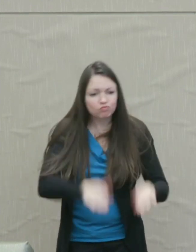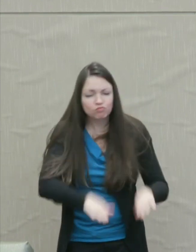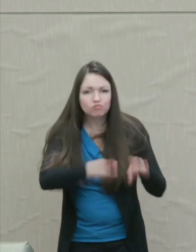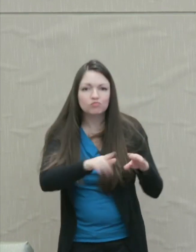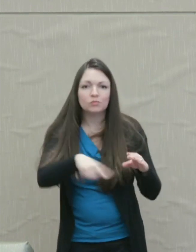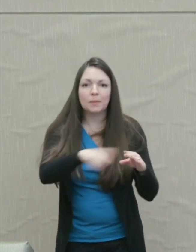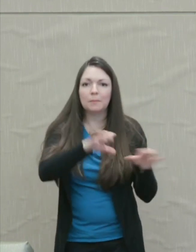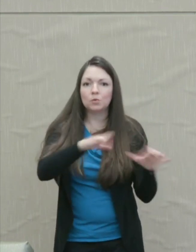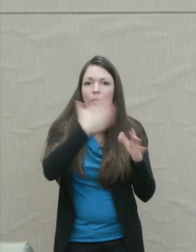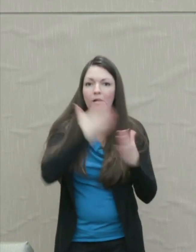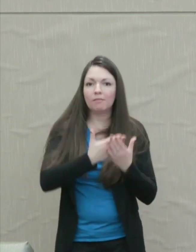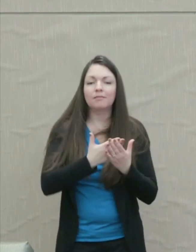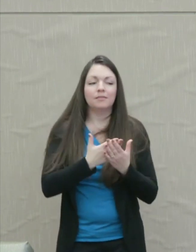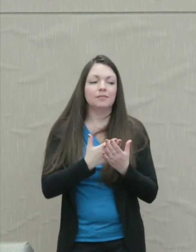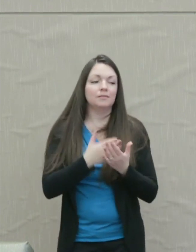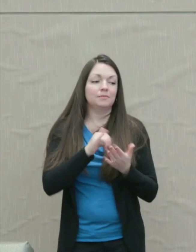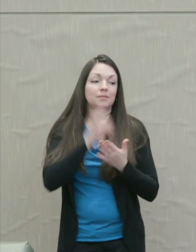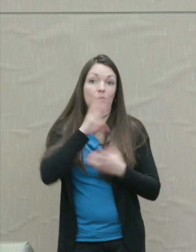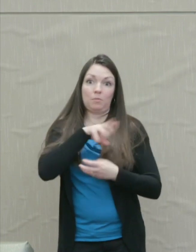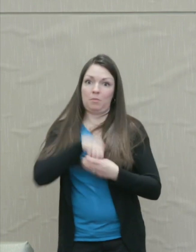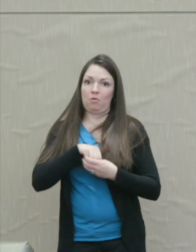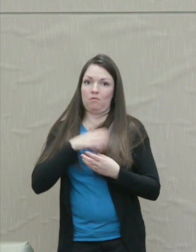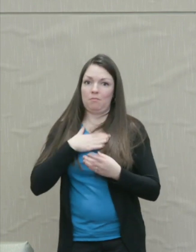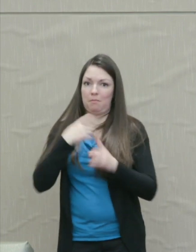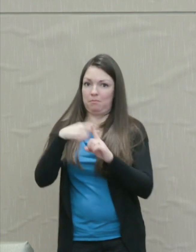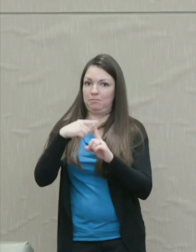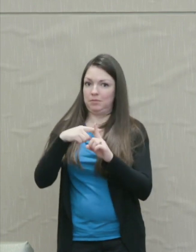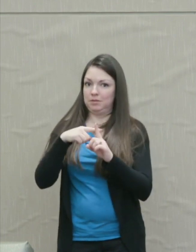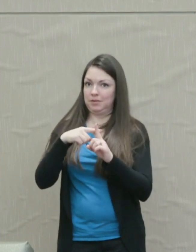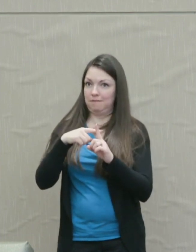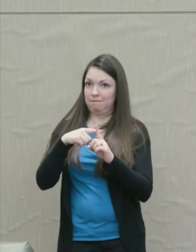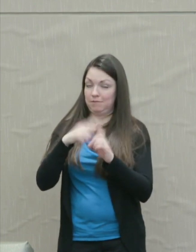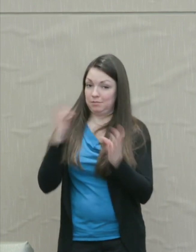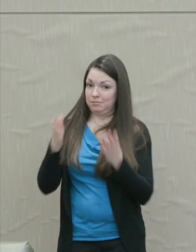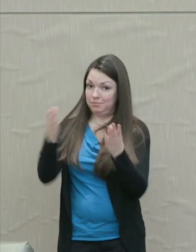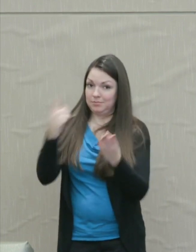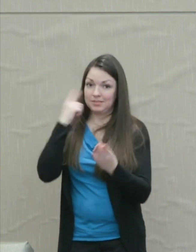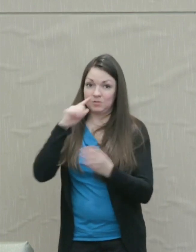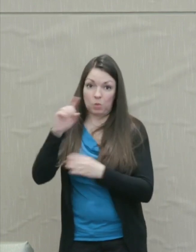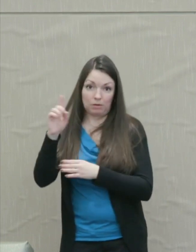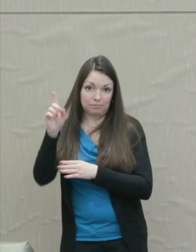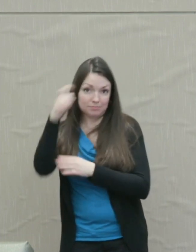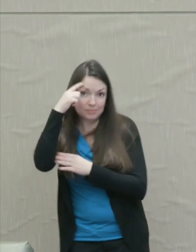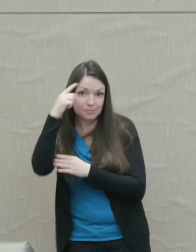This will be a clue to my positive proposal for democratic society where I fear that we